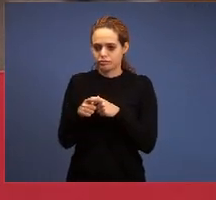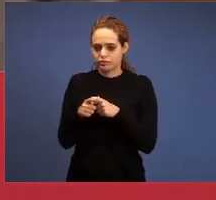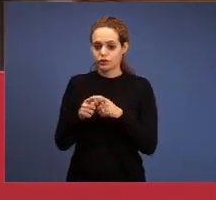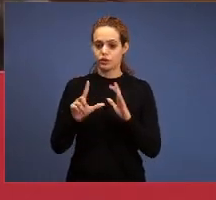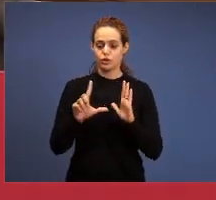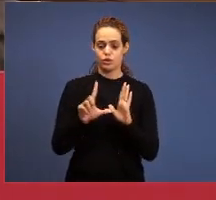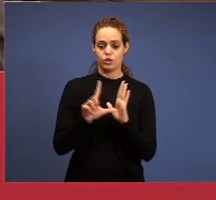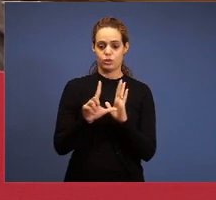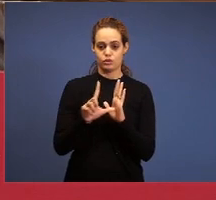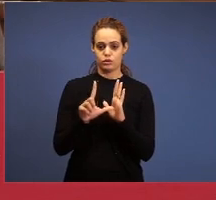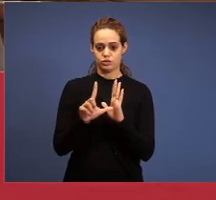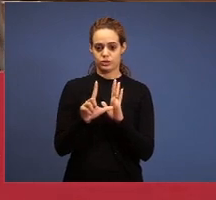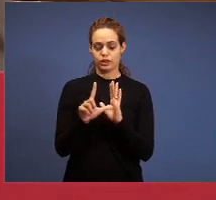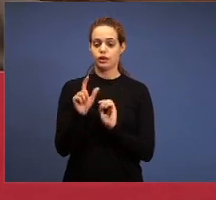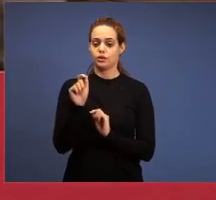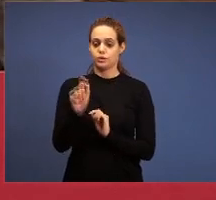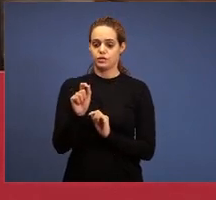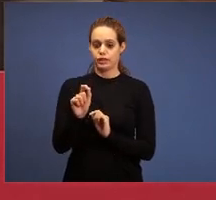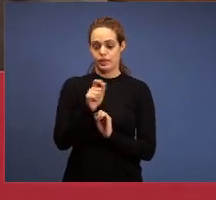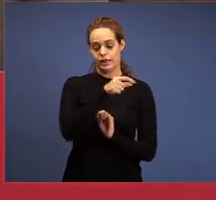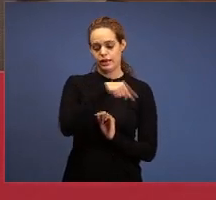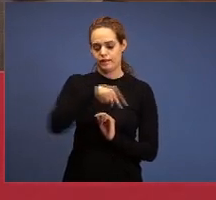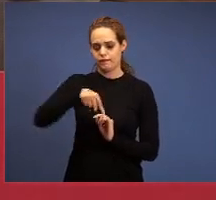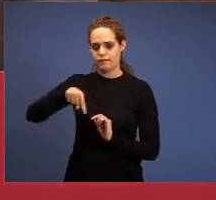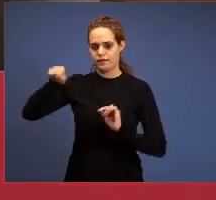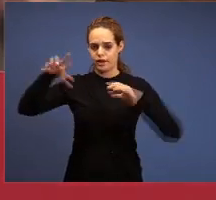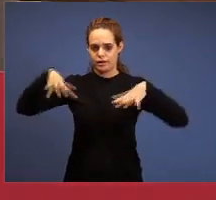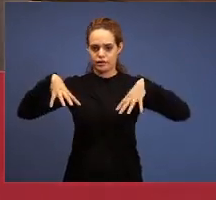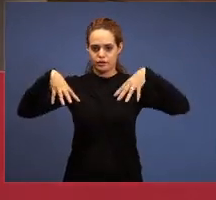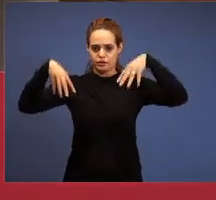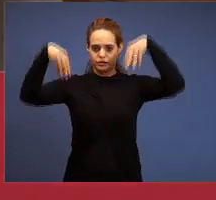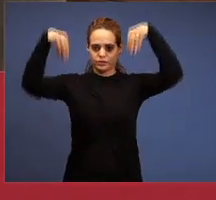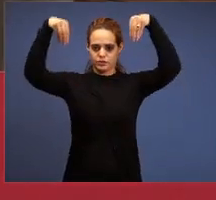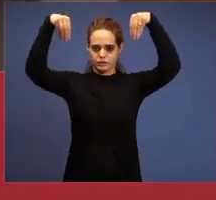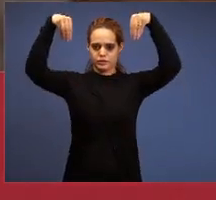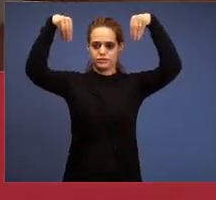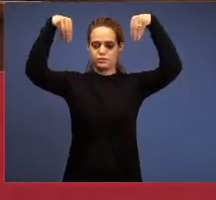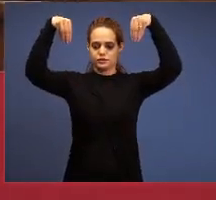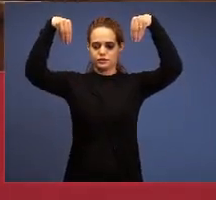He goes to a castle, a fortress, and puts what was